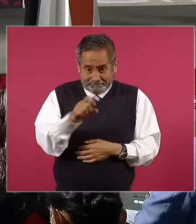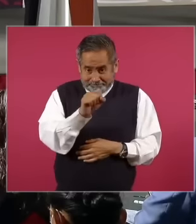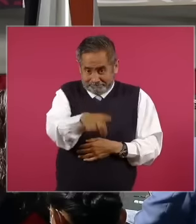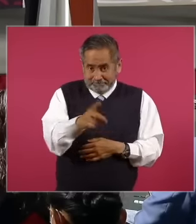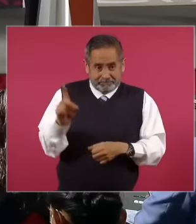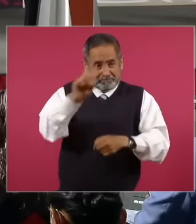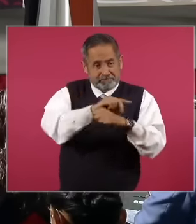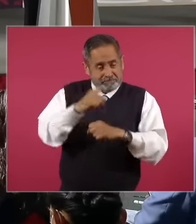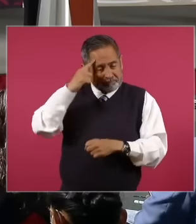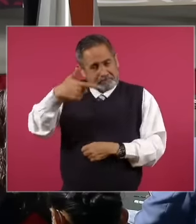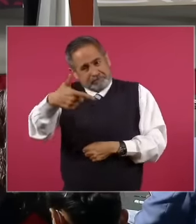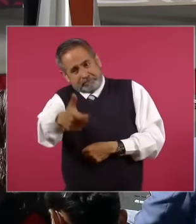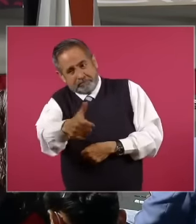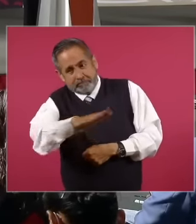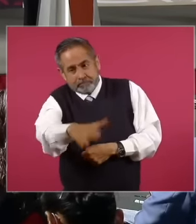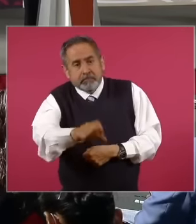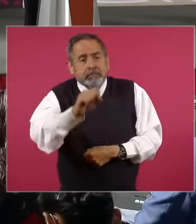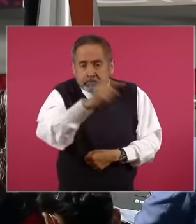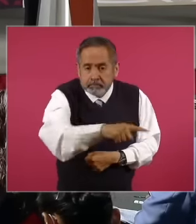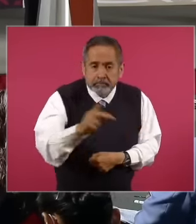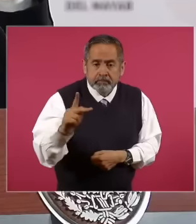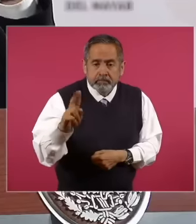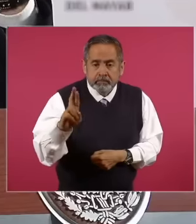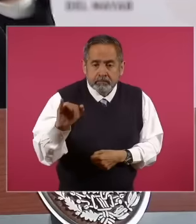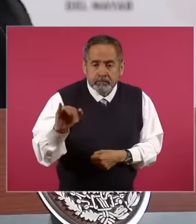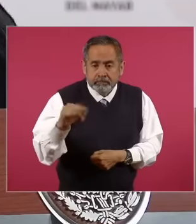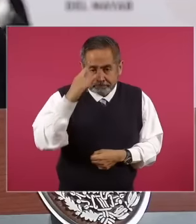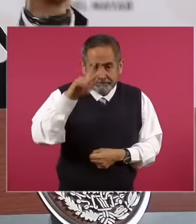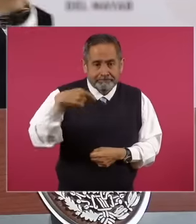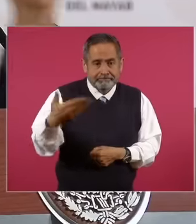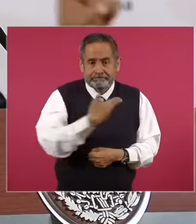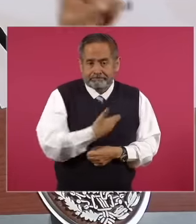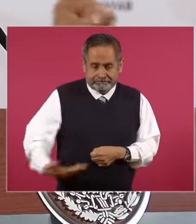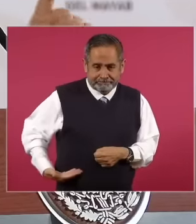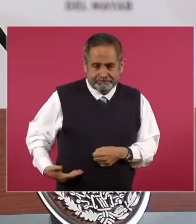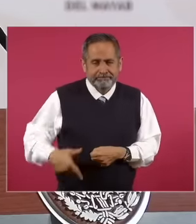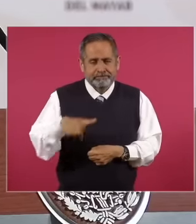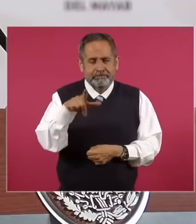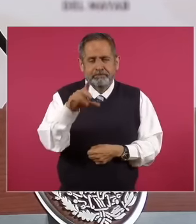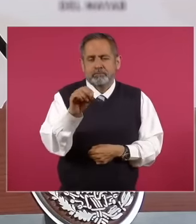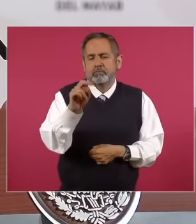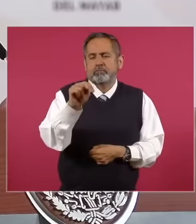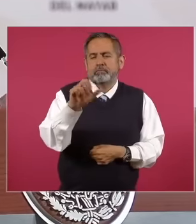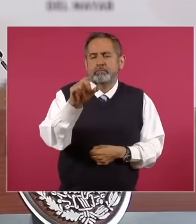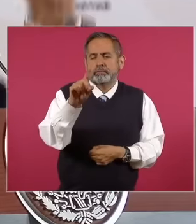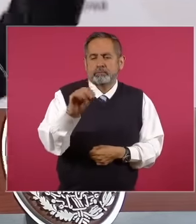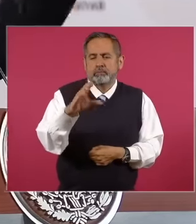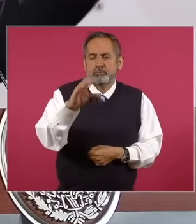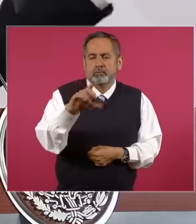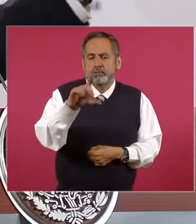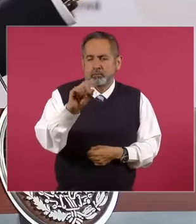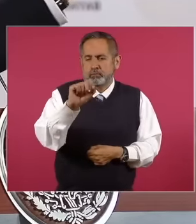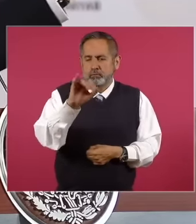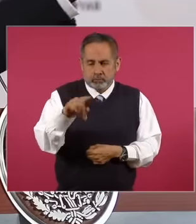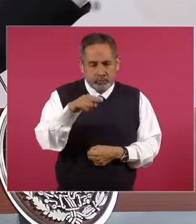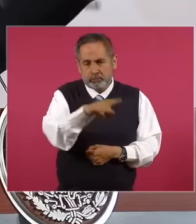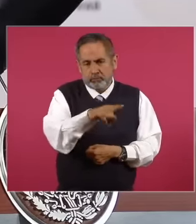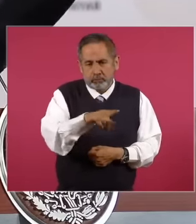the PRI presidential candidate Luis Donaldo Colosio was assassinated